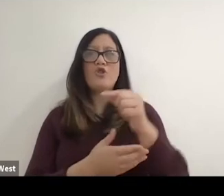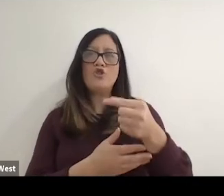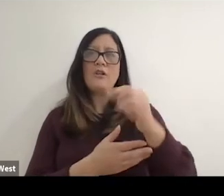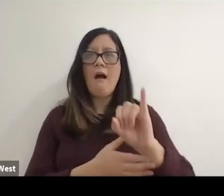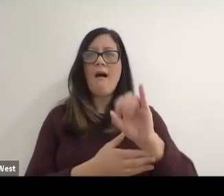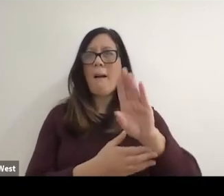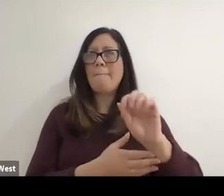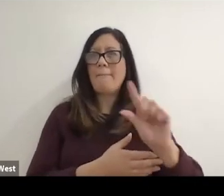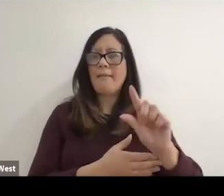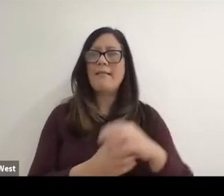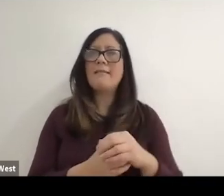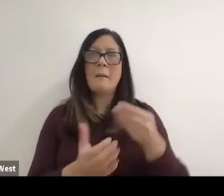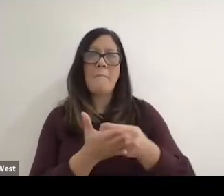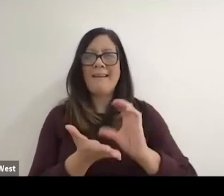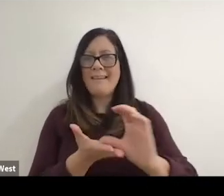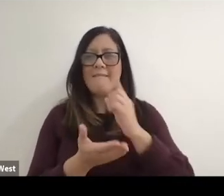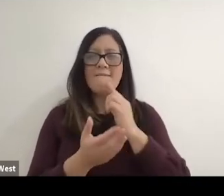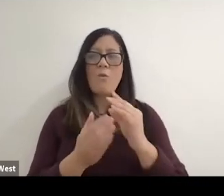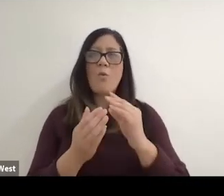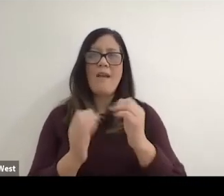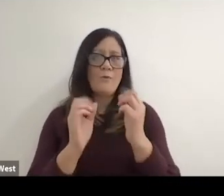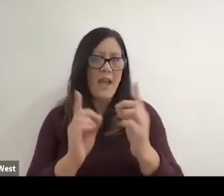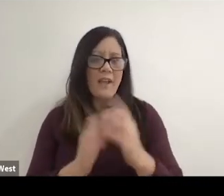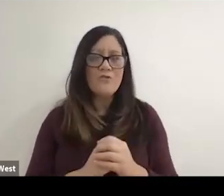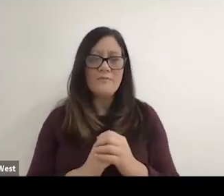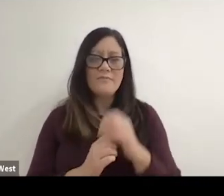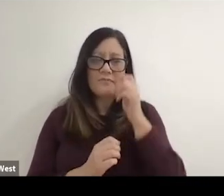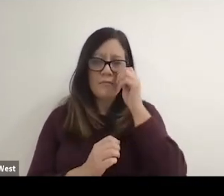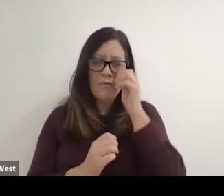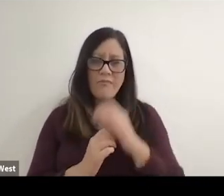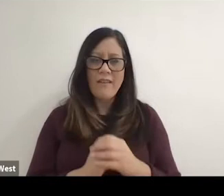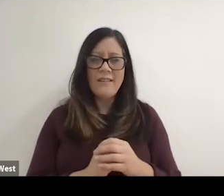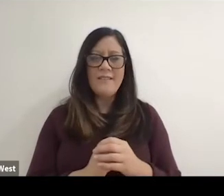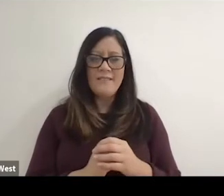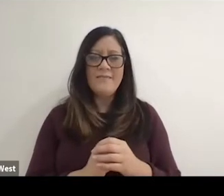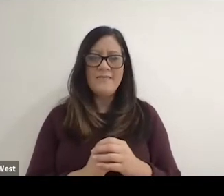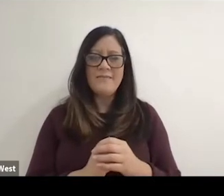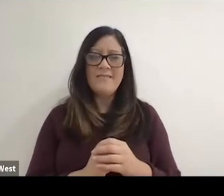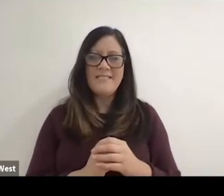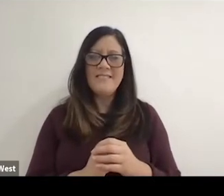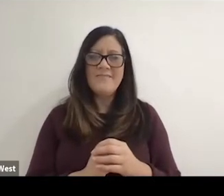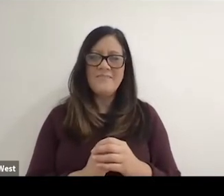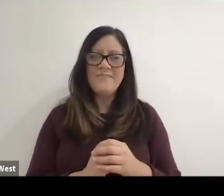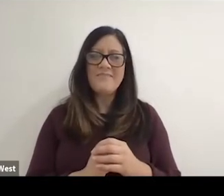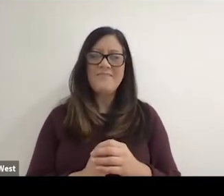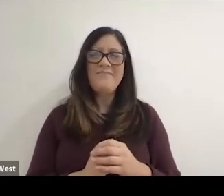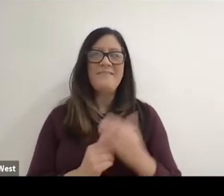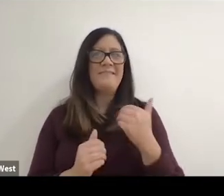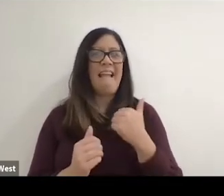to take advantage of the GI Bill and and and they were through through a series of series of loopholes. To be honest with you where it was